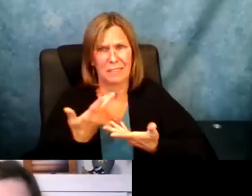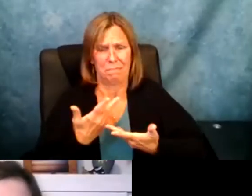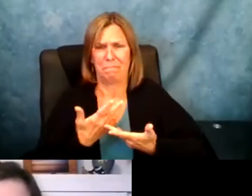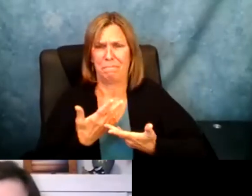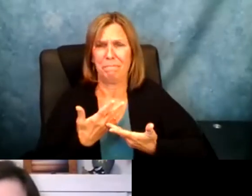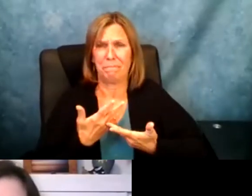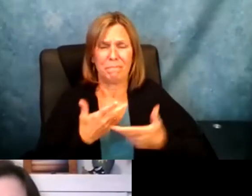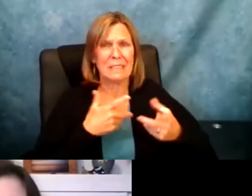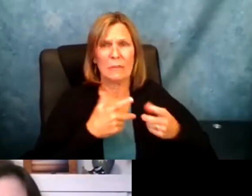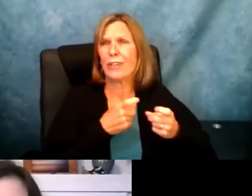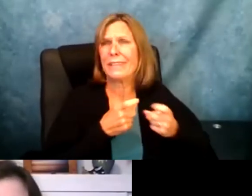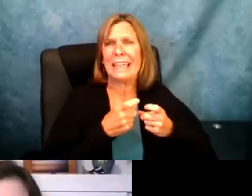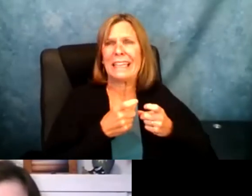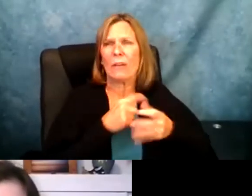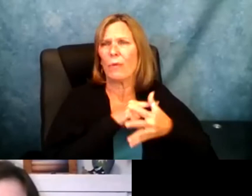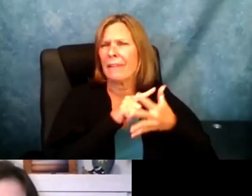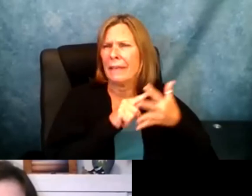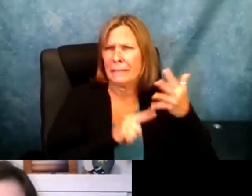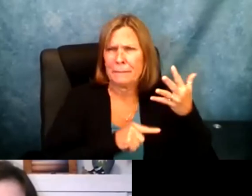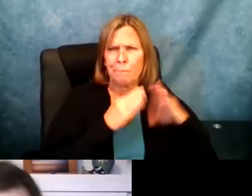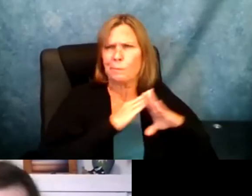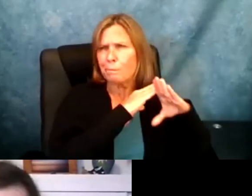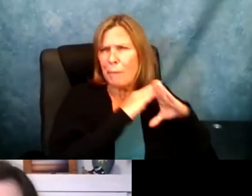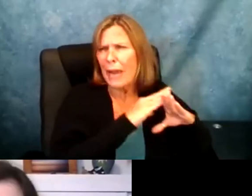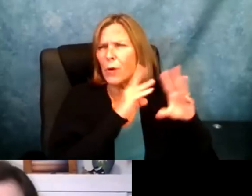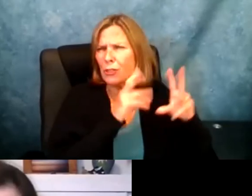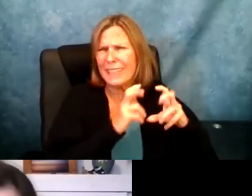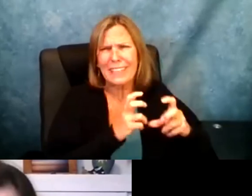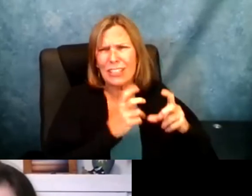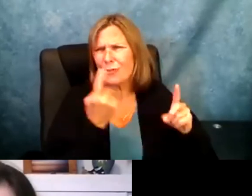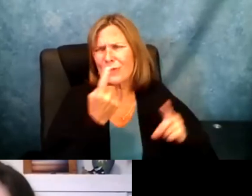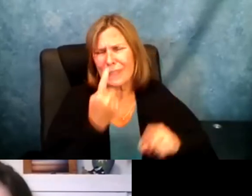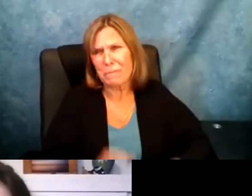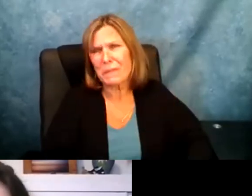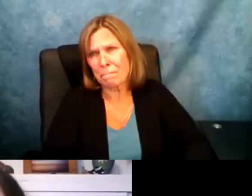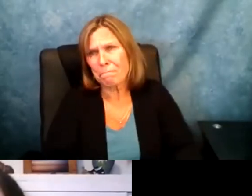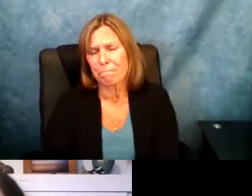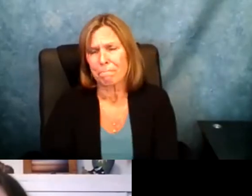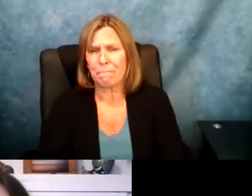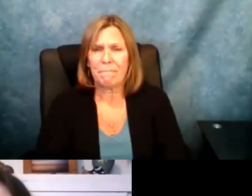for me but for -- I think for all of us in many ways. All of us who are dealing with something or